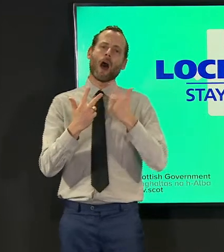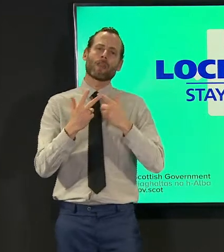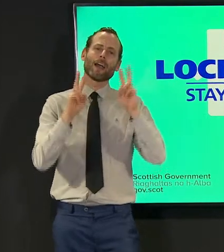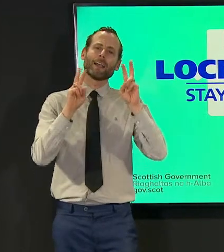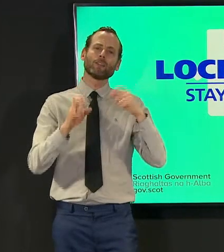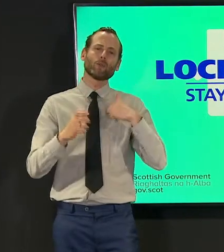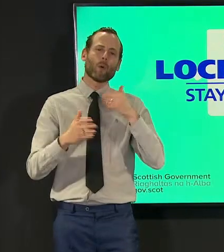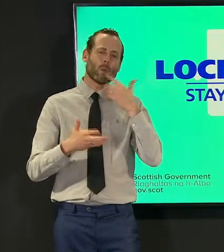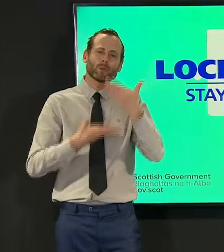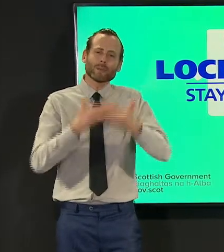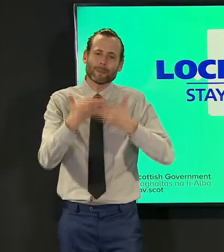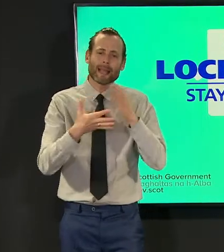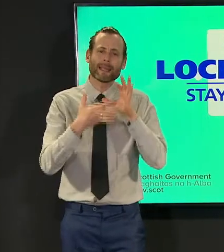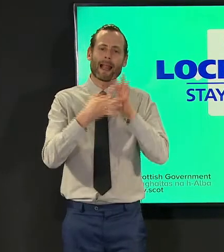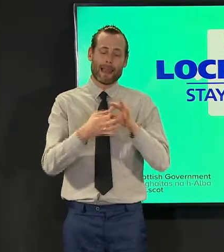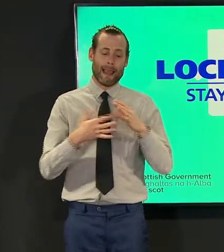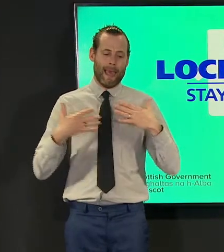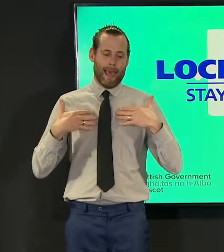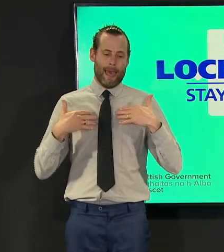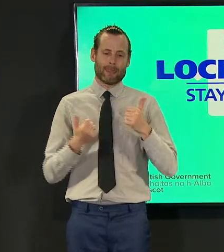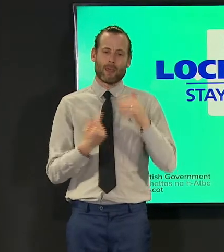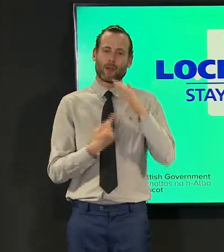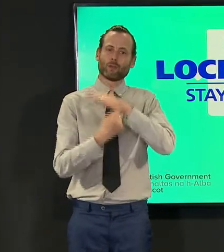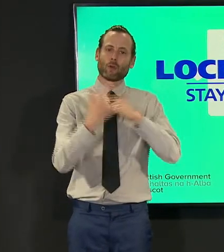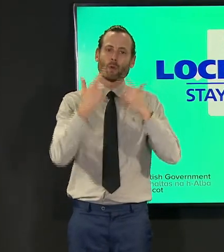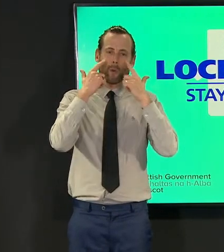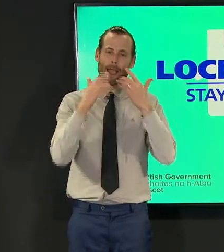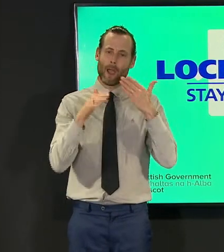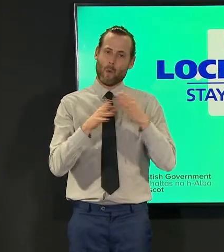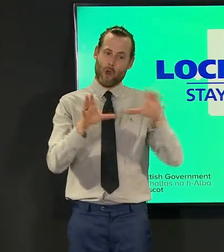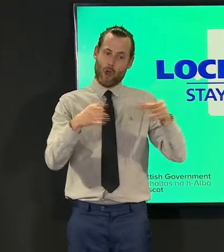the scottish government is determined to support our health and care workforce in